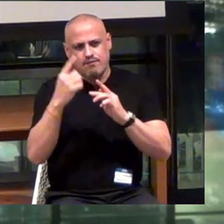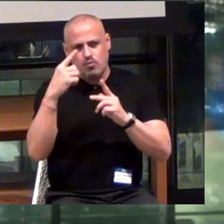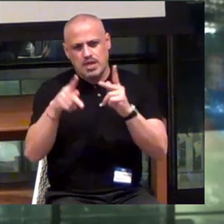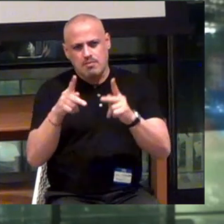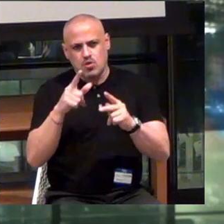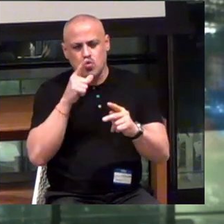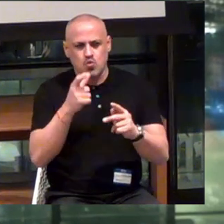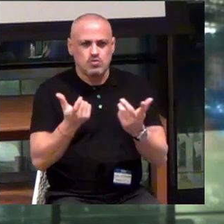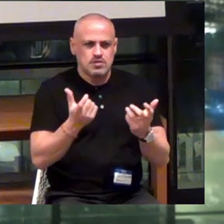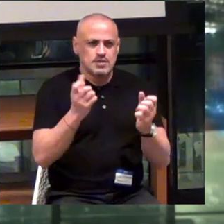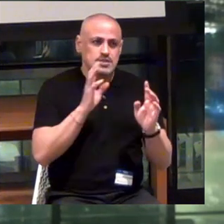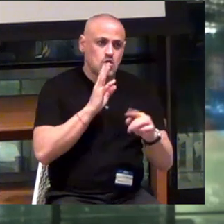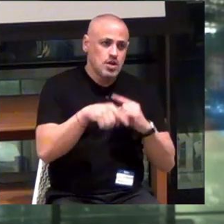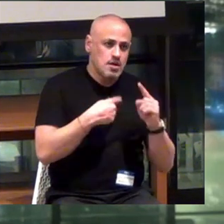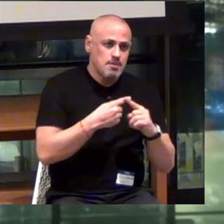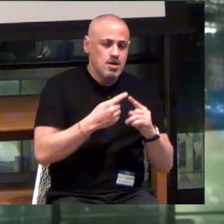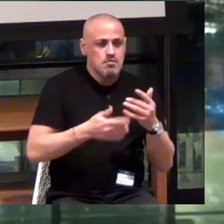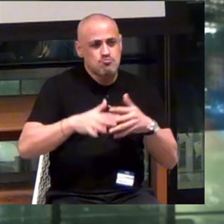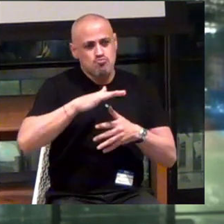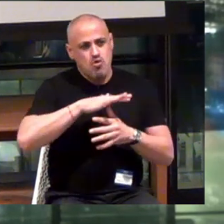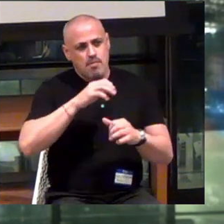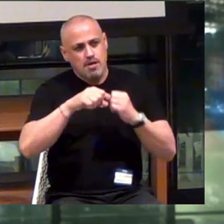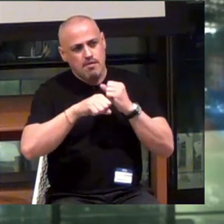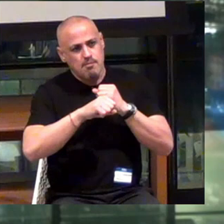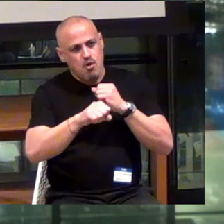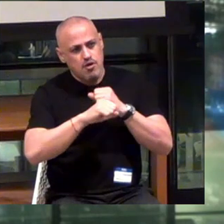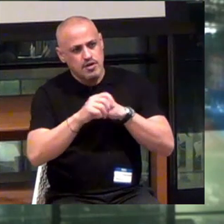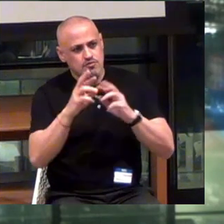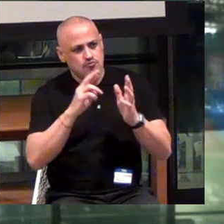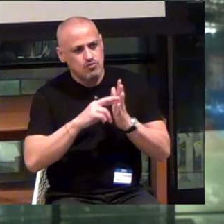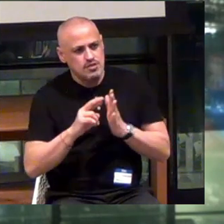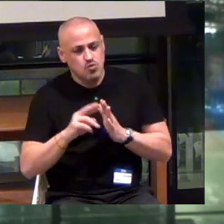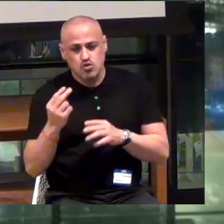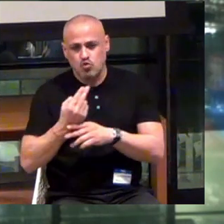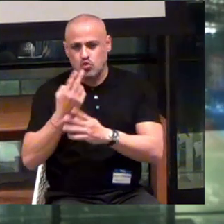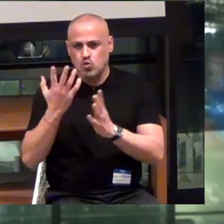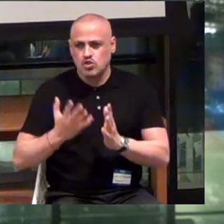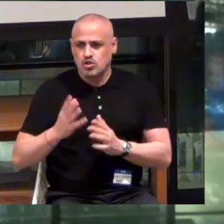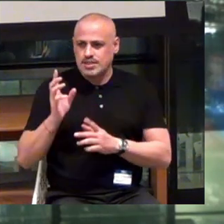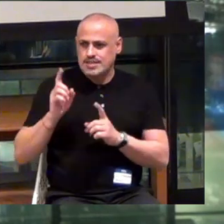To either talk about for primary market research or for user testing.